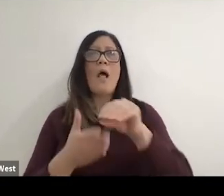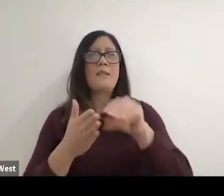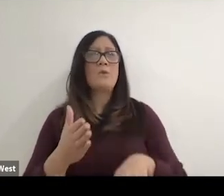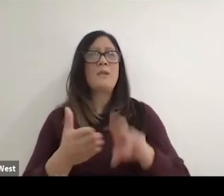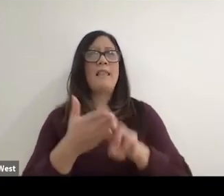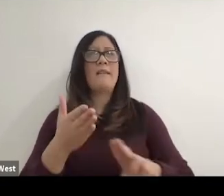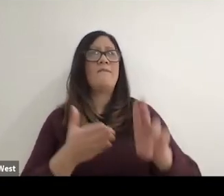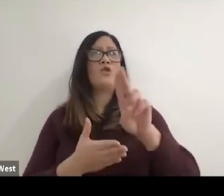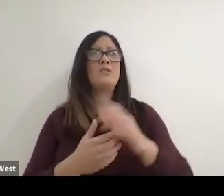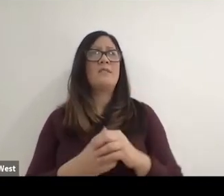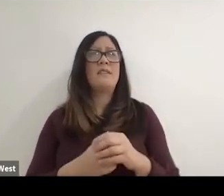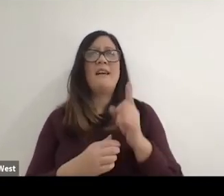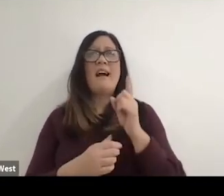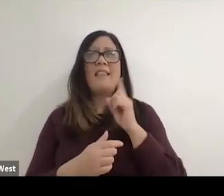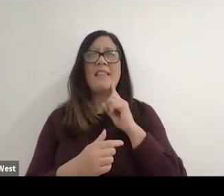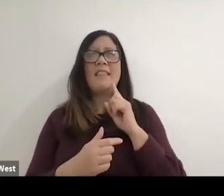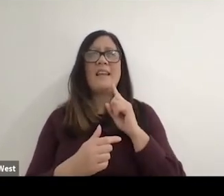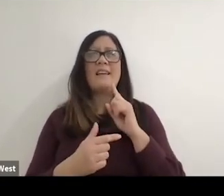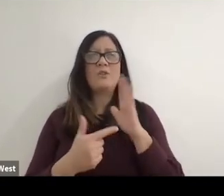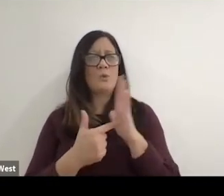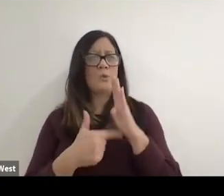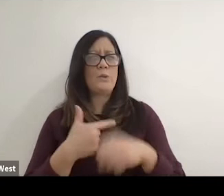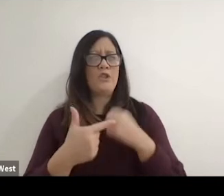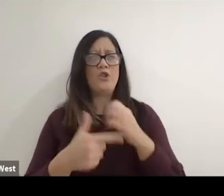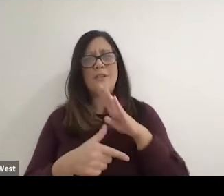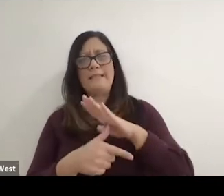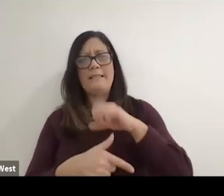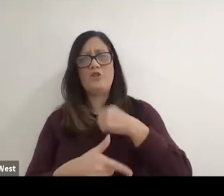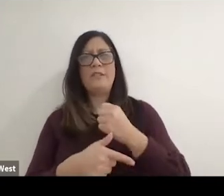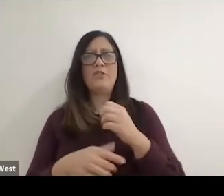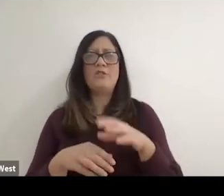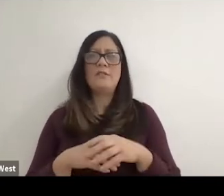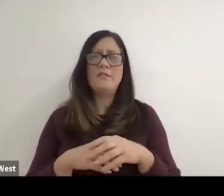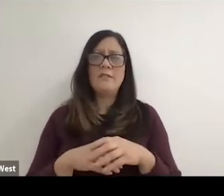My second junior year on my first senior year I took a little bit of